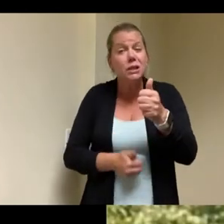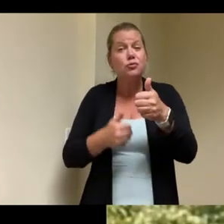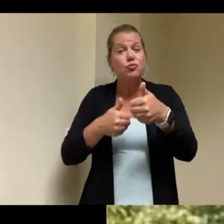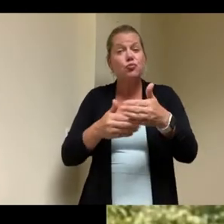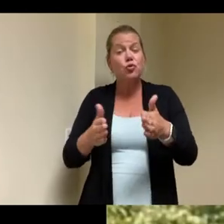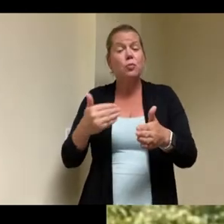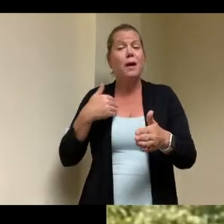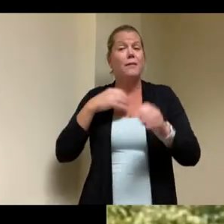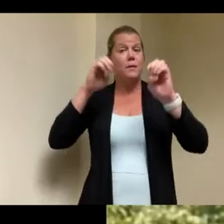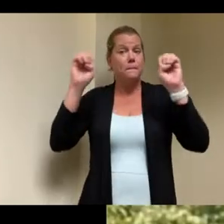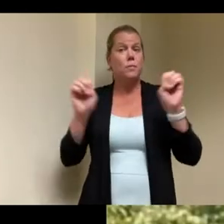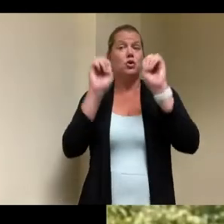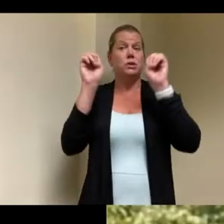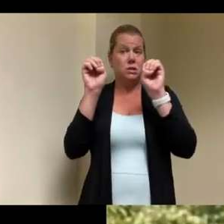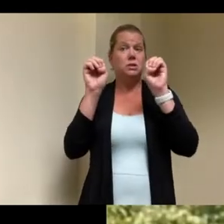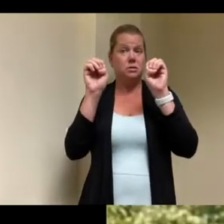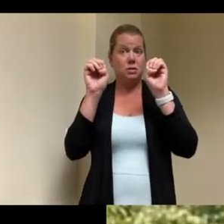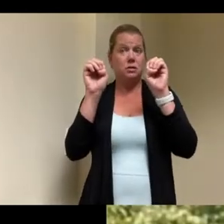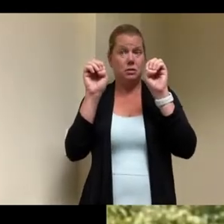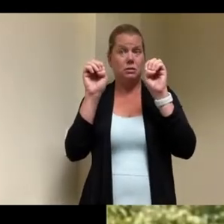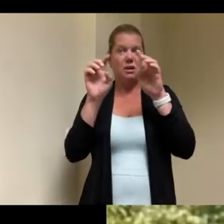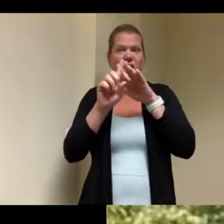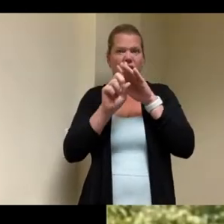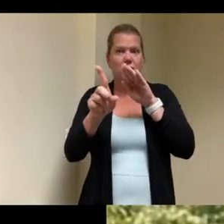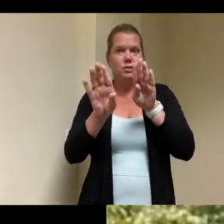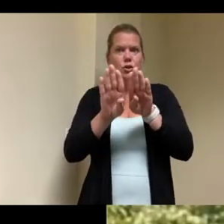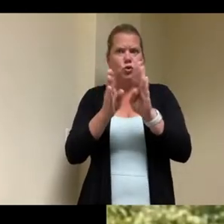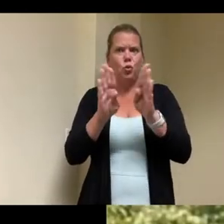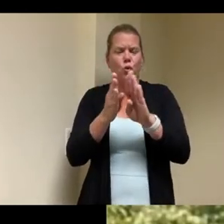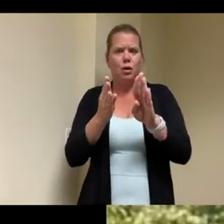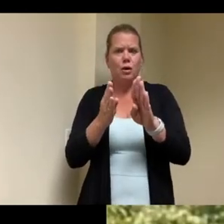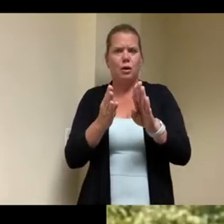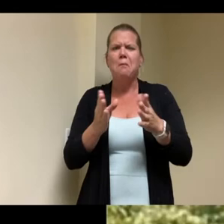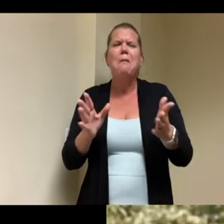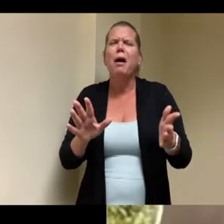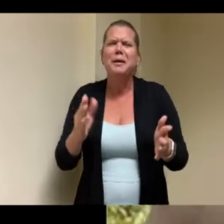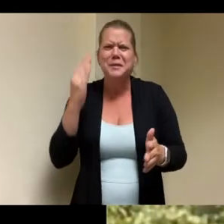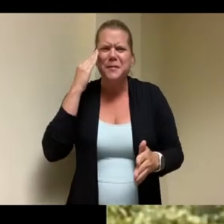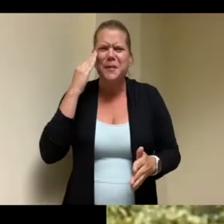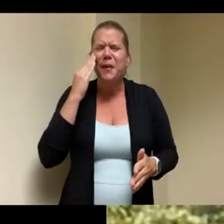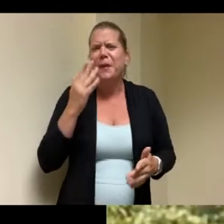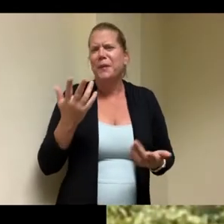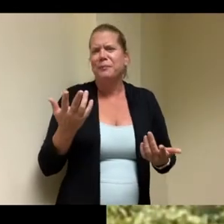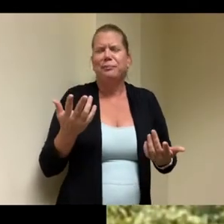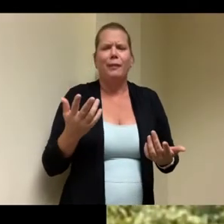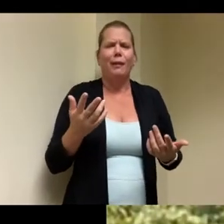that again looks like a regular door doesn't look like an institutional door with a big panic bar and a giant exit sign above it